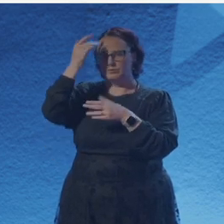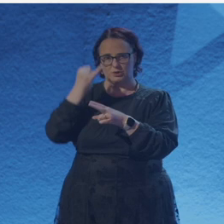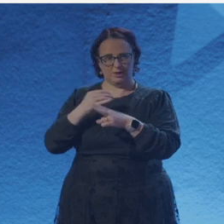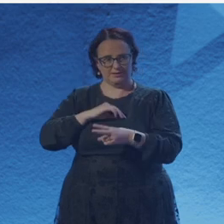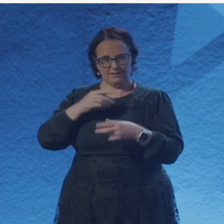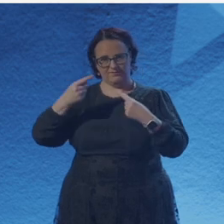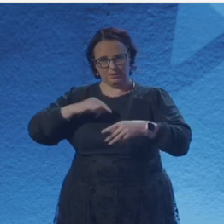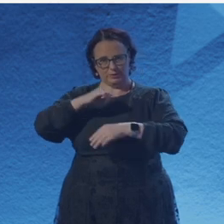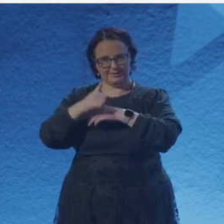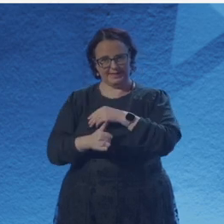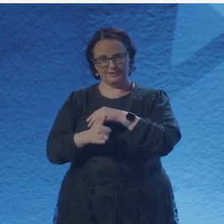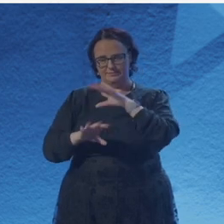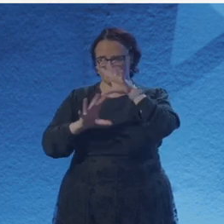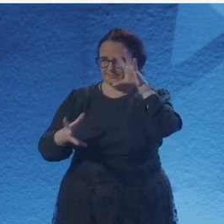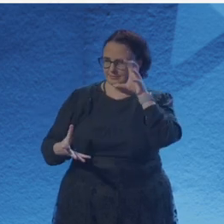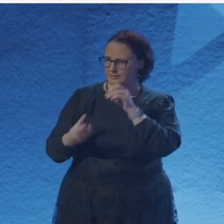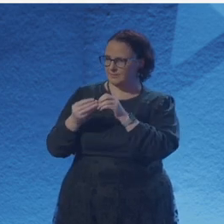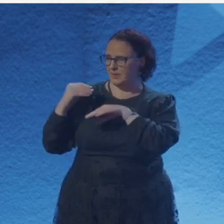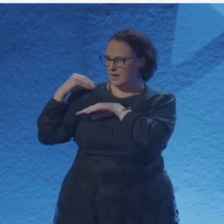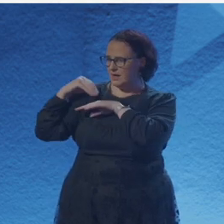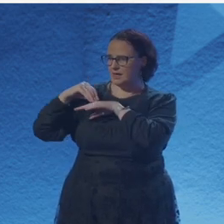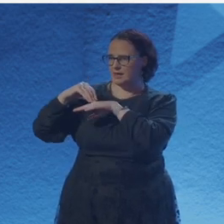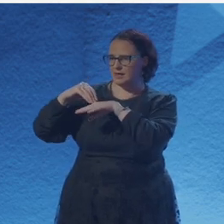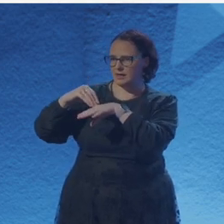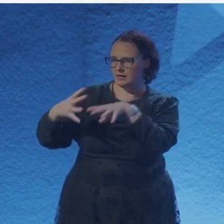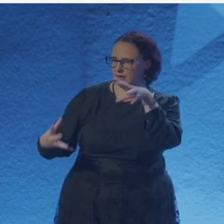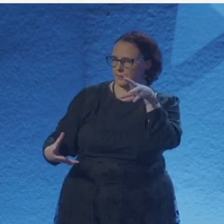So this year we've had a number of events in Northern Irish Science Week,